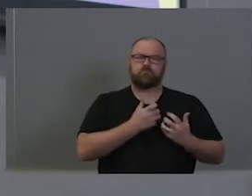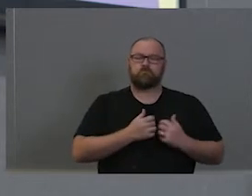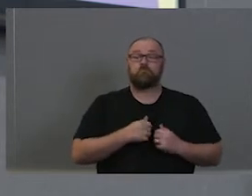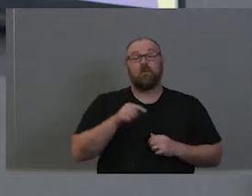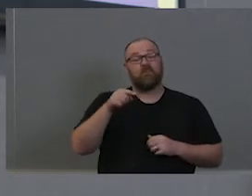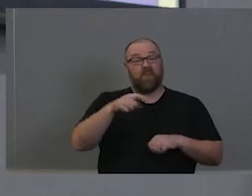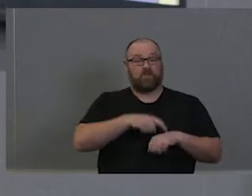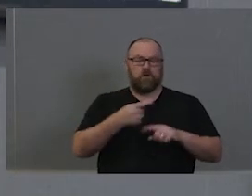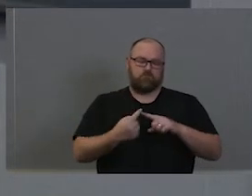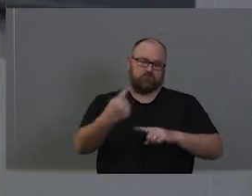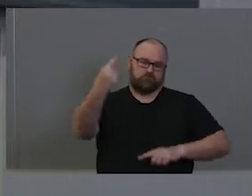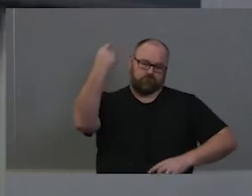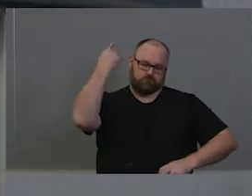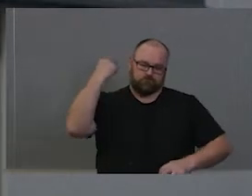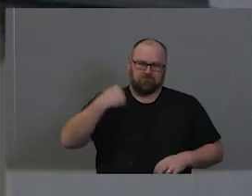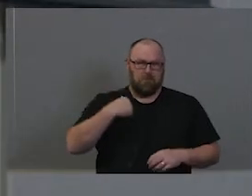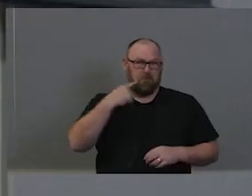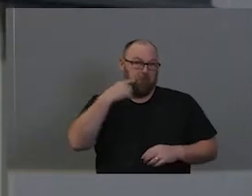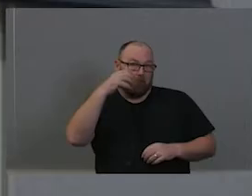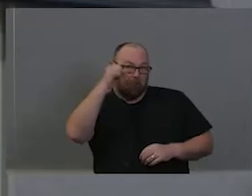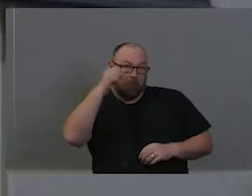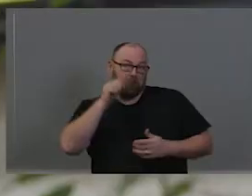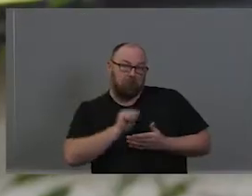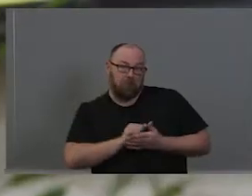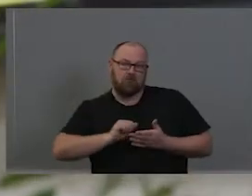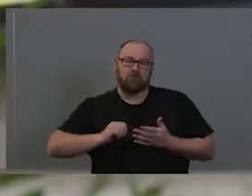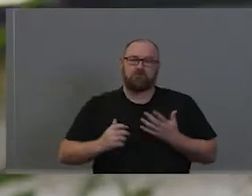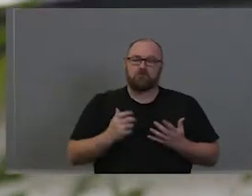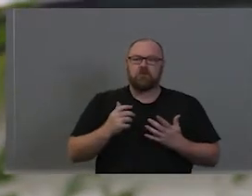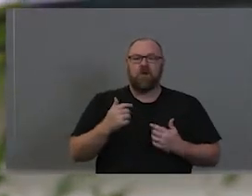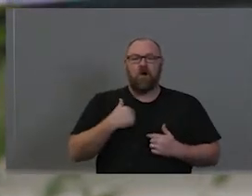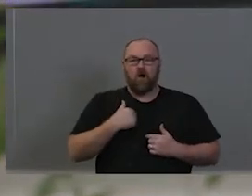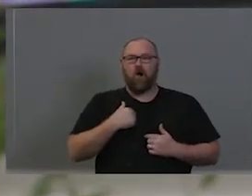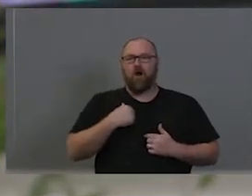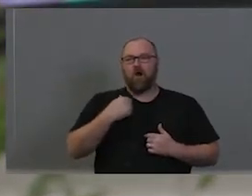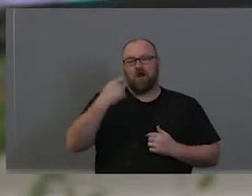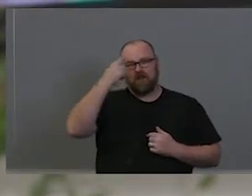this is my fantasy speaking. Now. I imagined that people put bunch of little white pickets around and said here. I'll